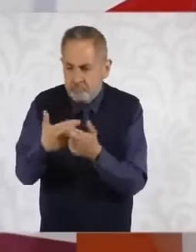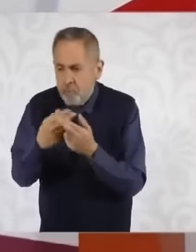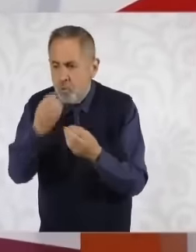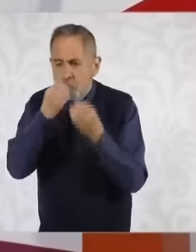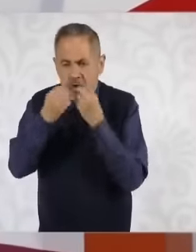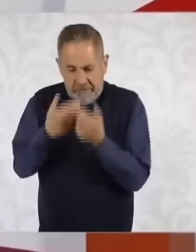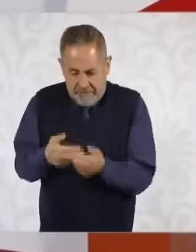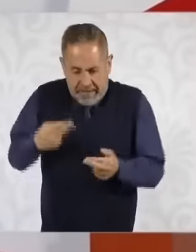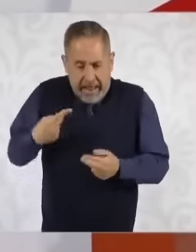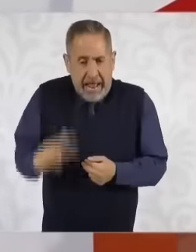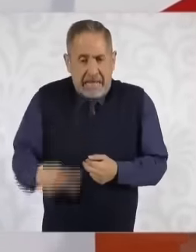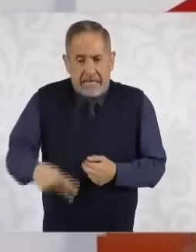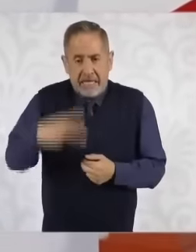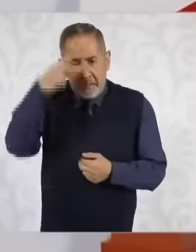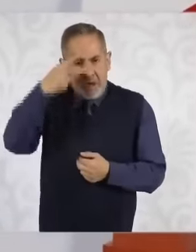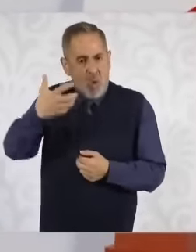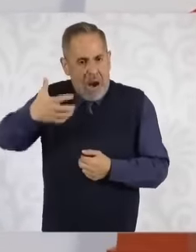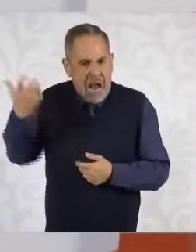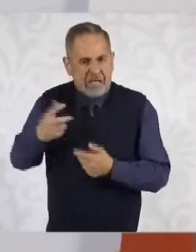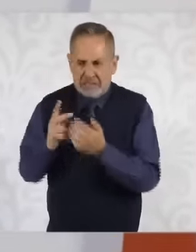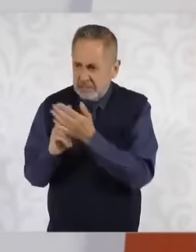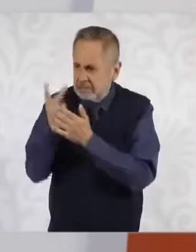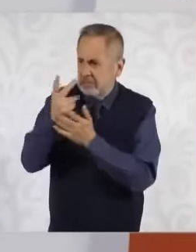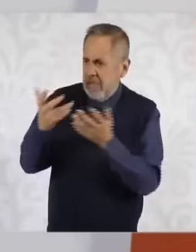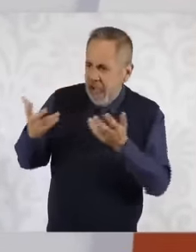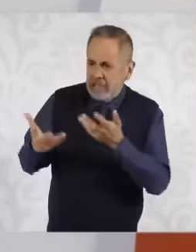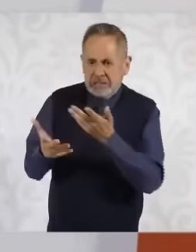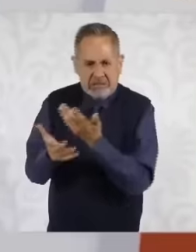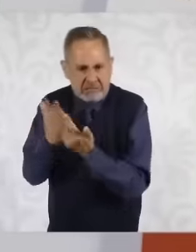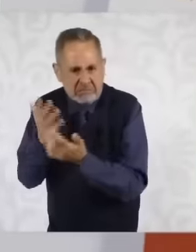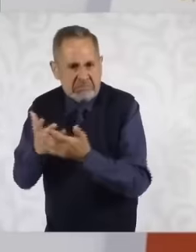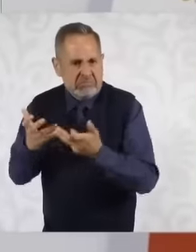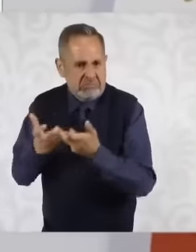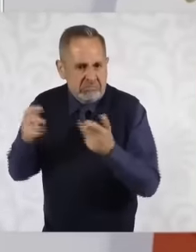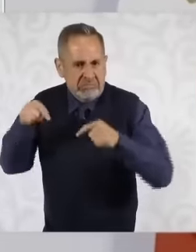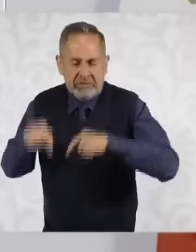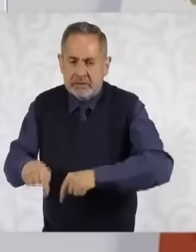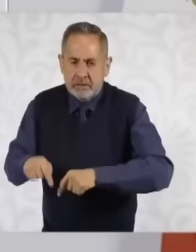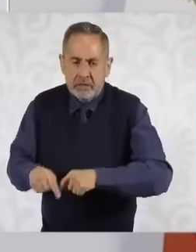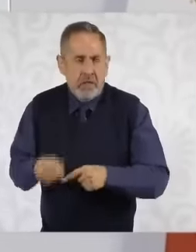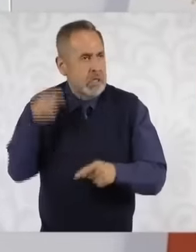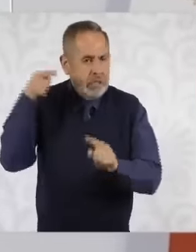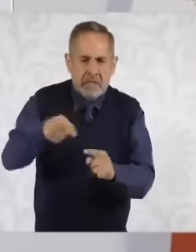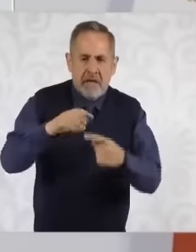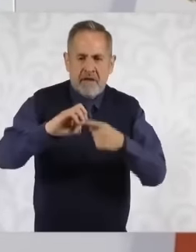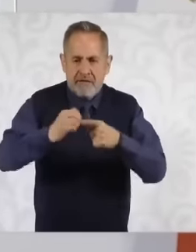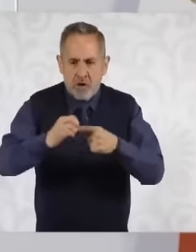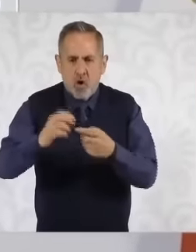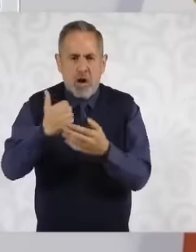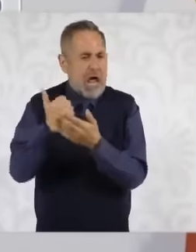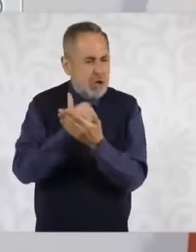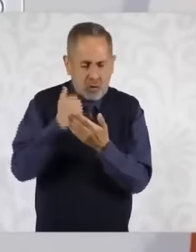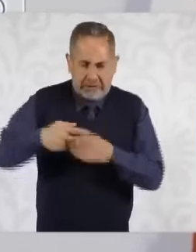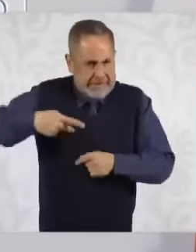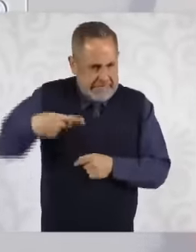self-sufficiency of certain products that are not the same, particularly beans, rice, other vegetables